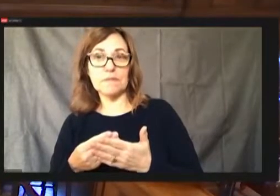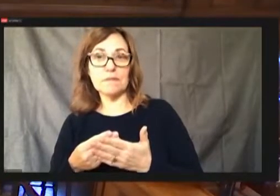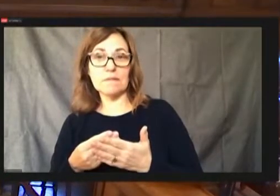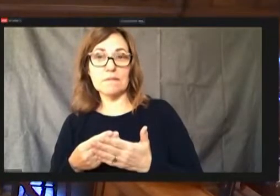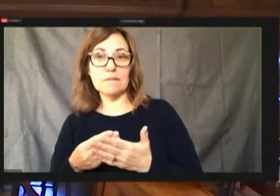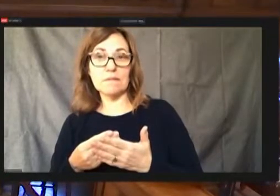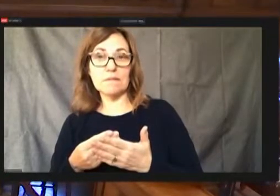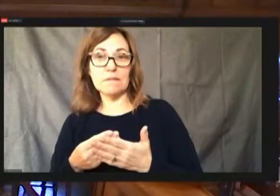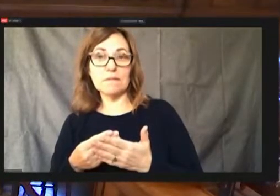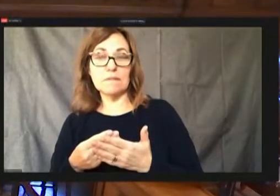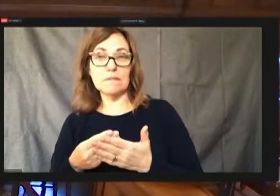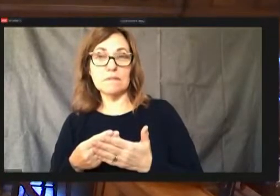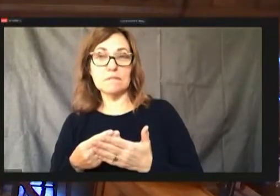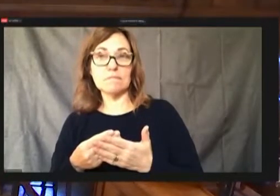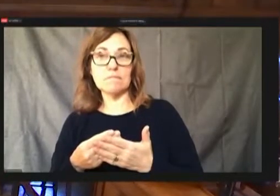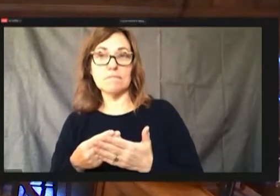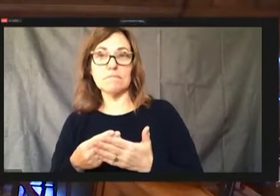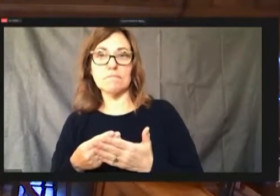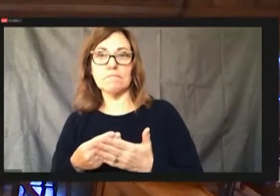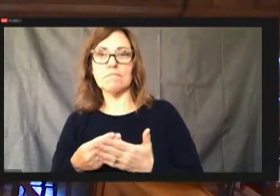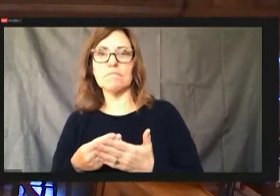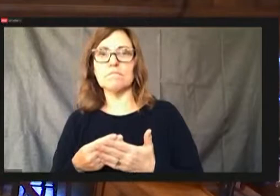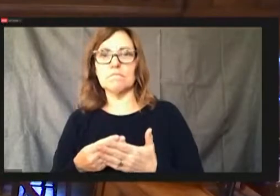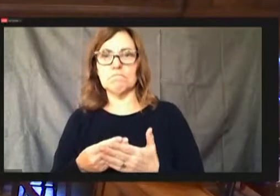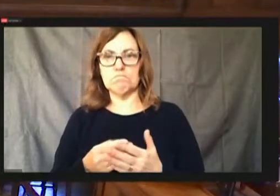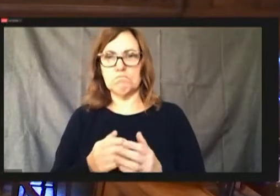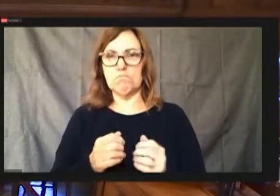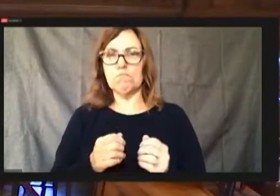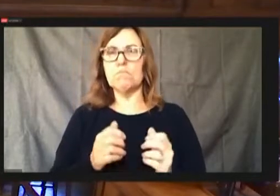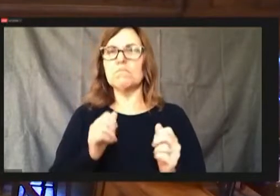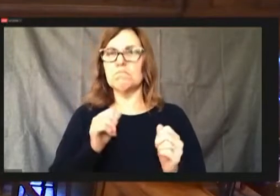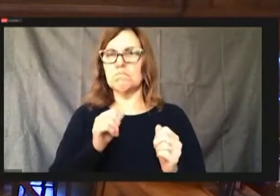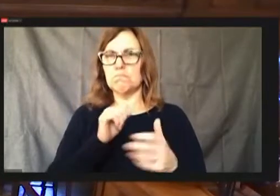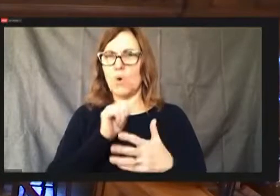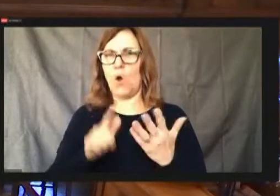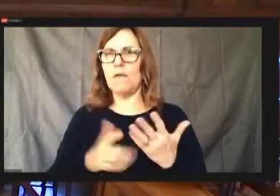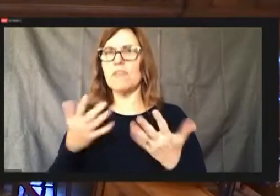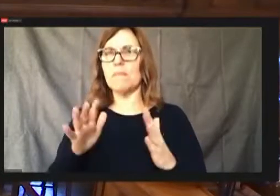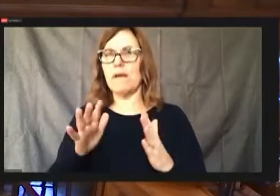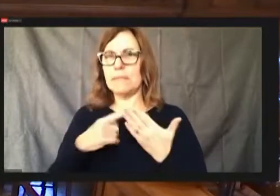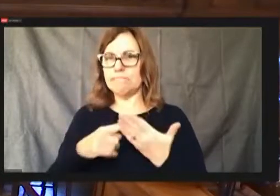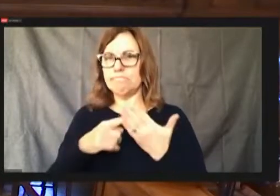All these have been talked to with administration.